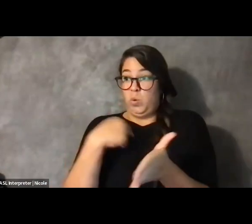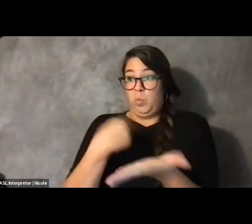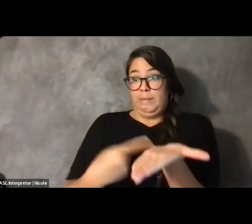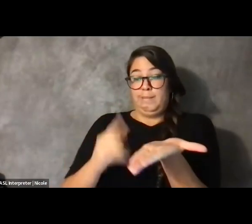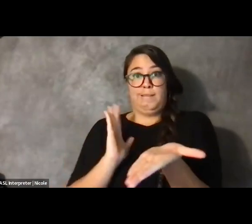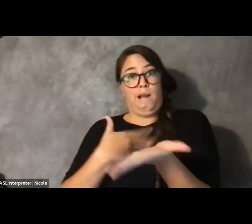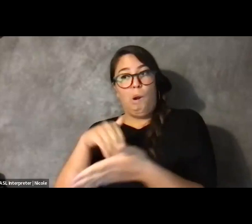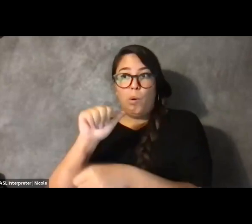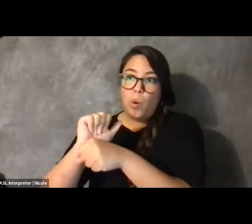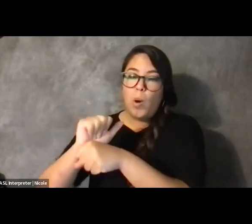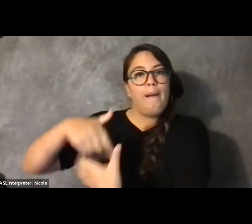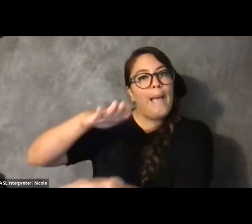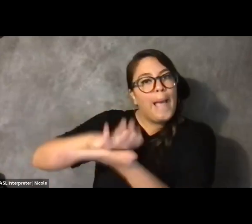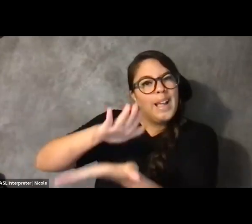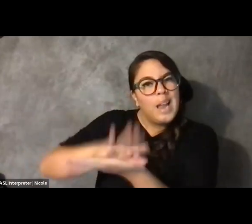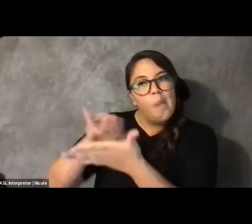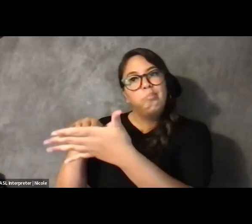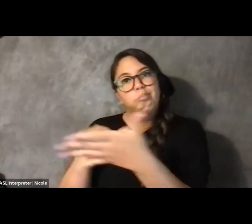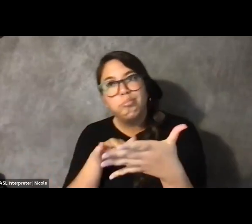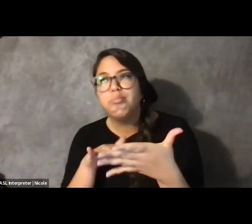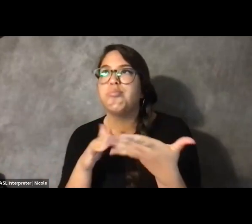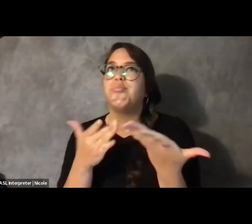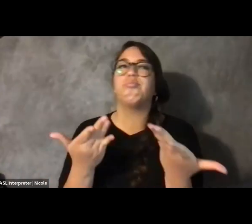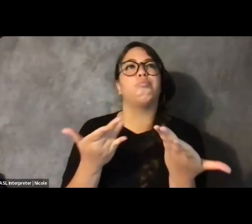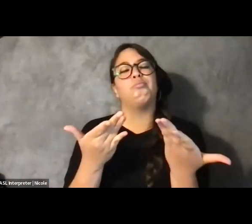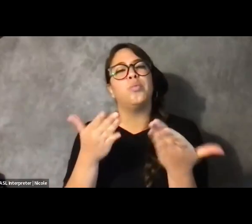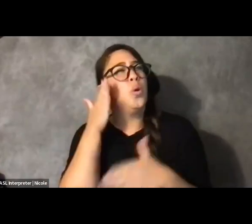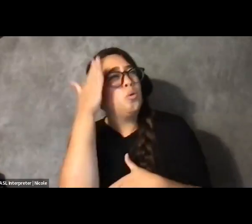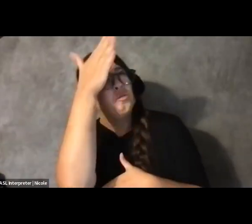and when we talk about the road that lies ahead for us,